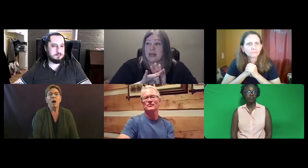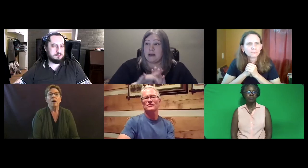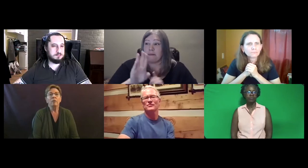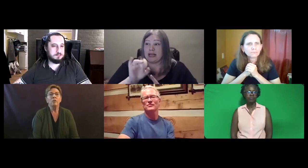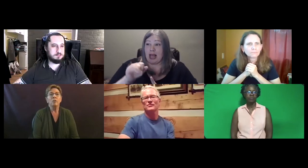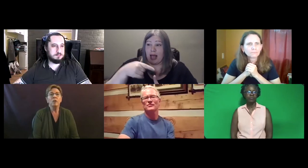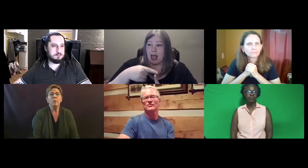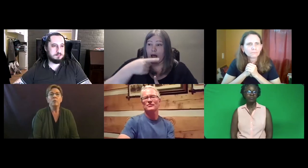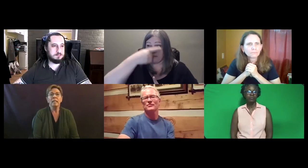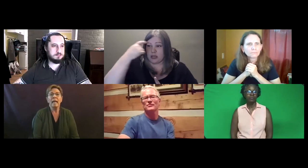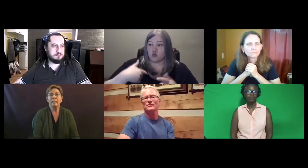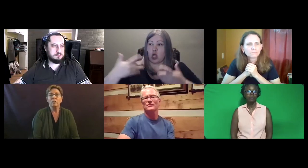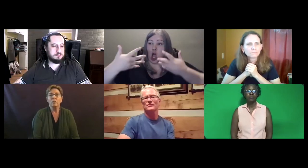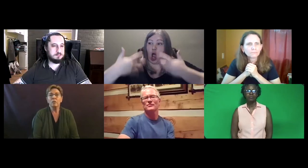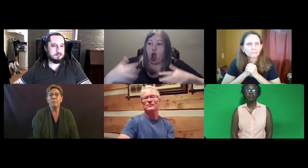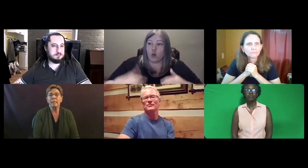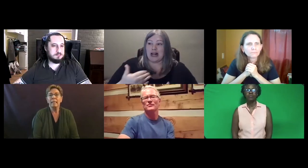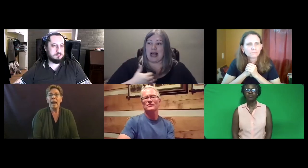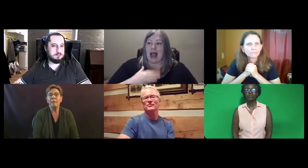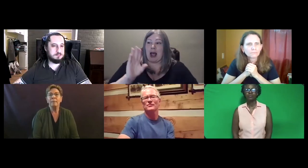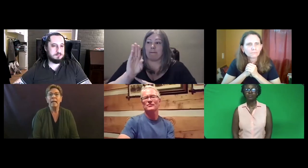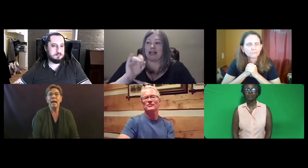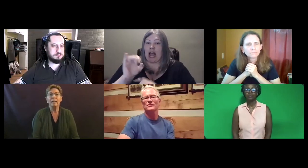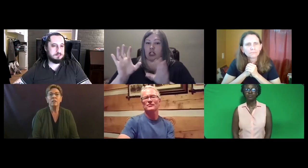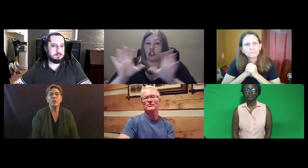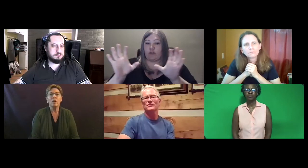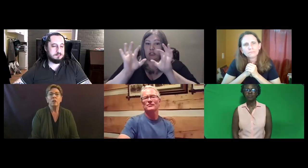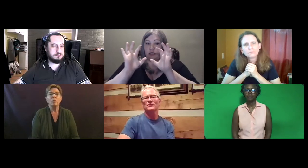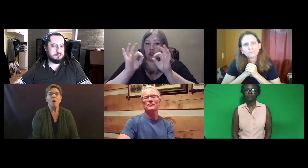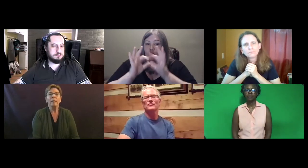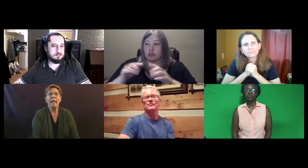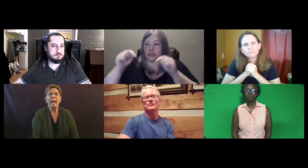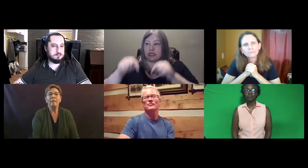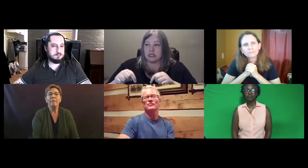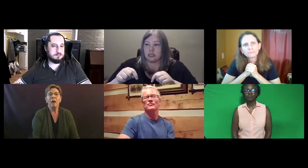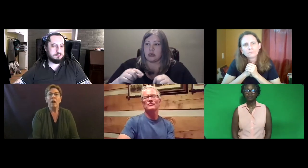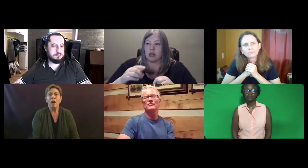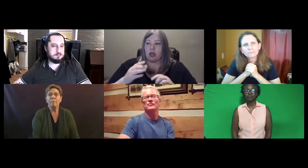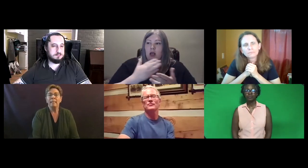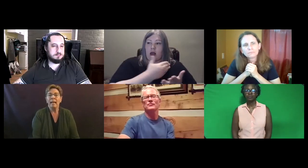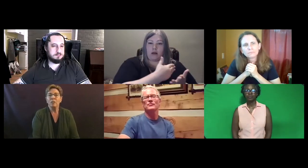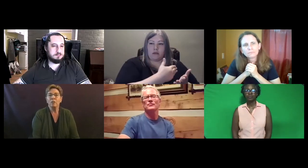are you choosing or most likely to choose the BEI because you already have BEI certified